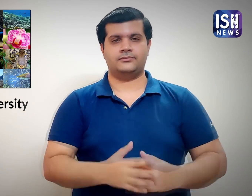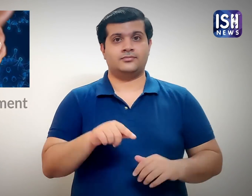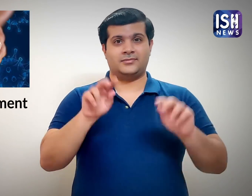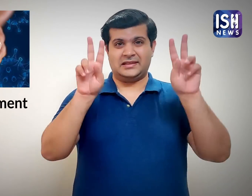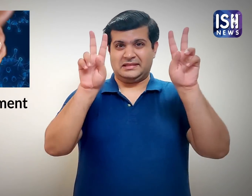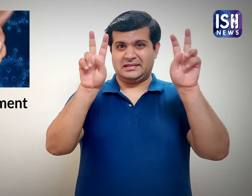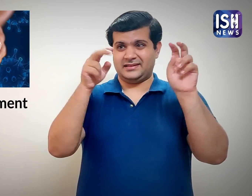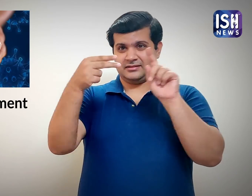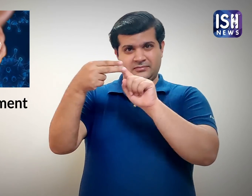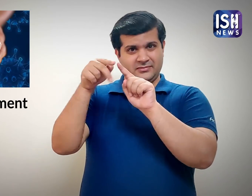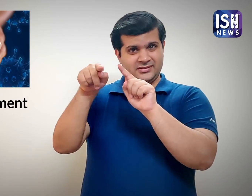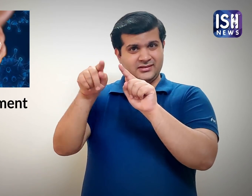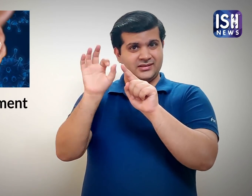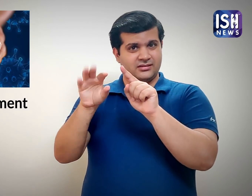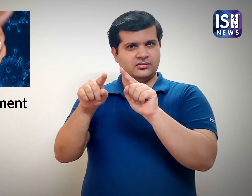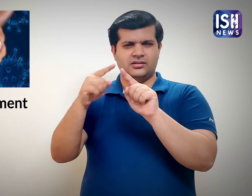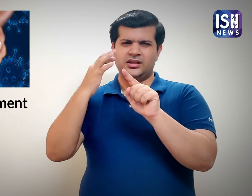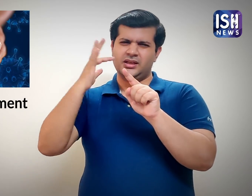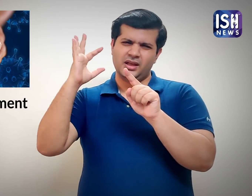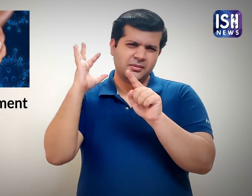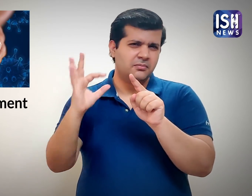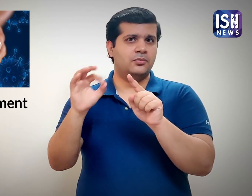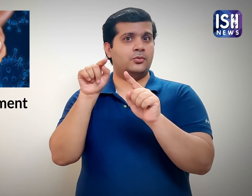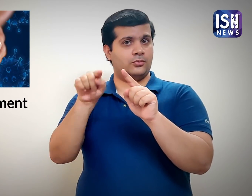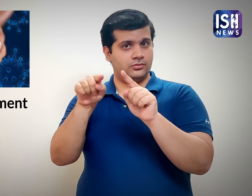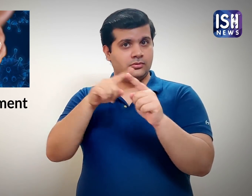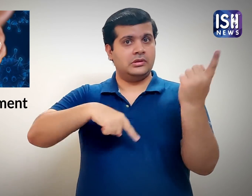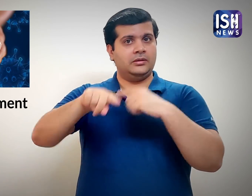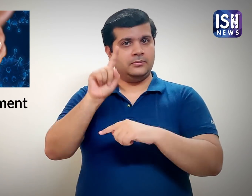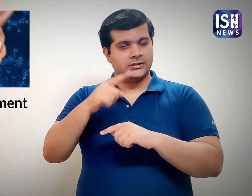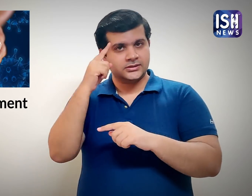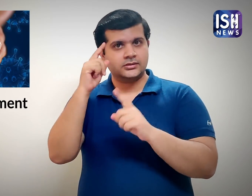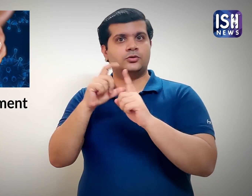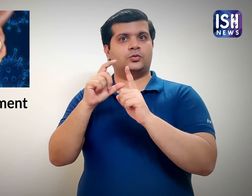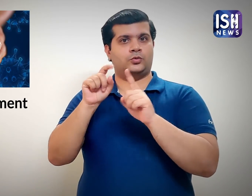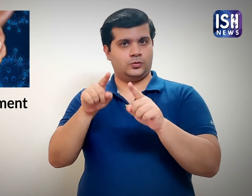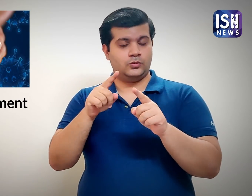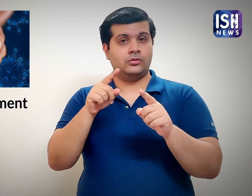The theme is important and must be executed.